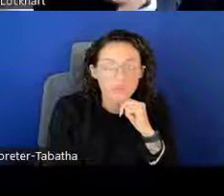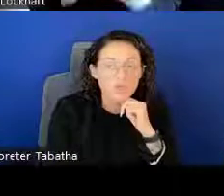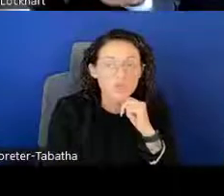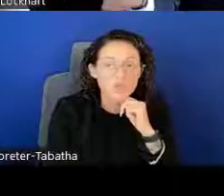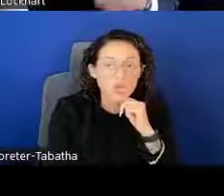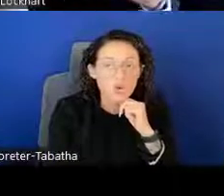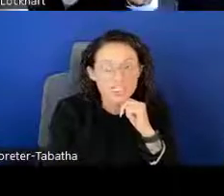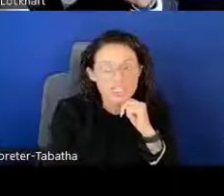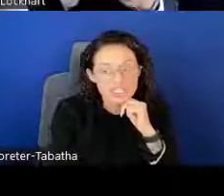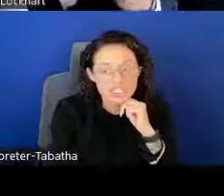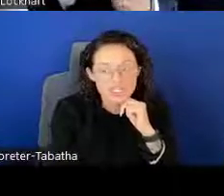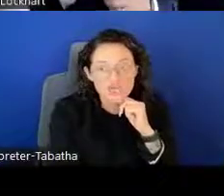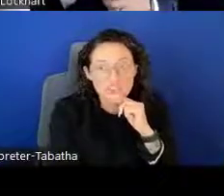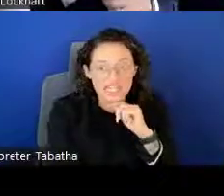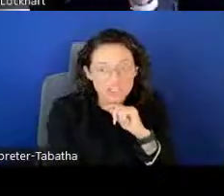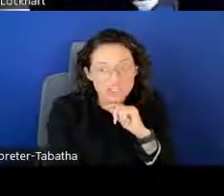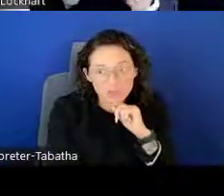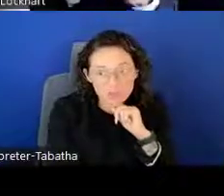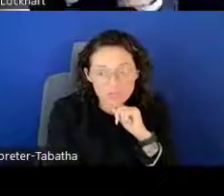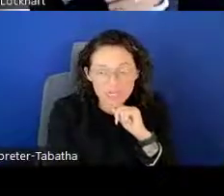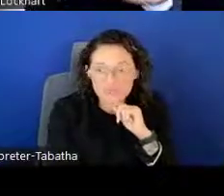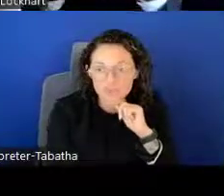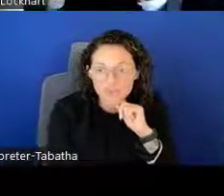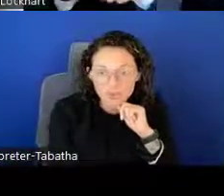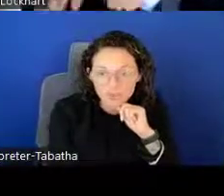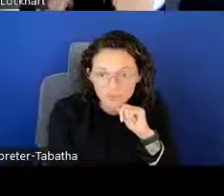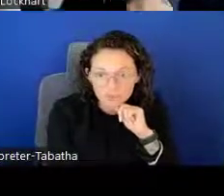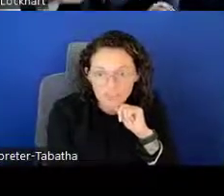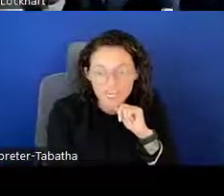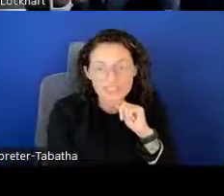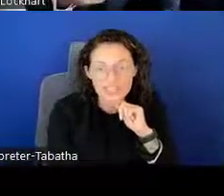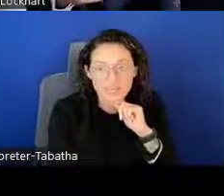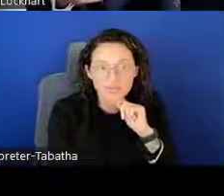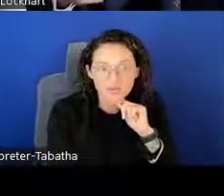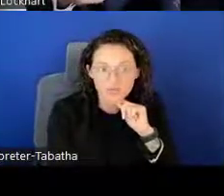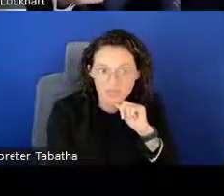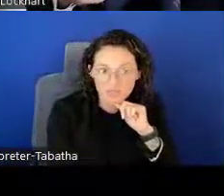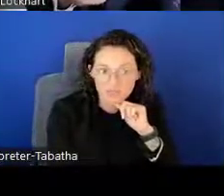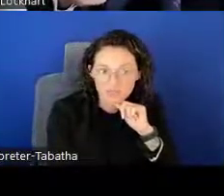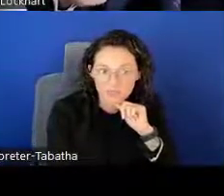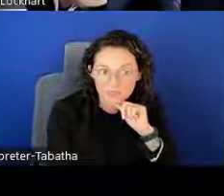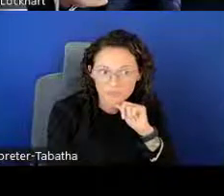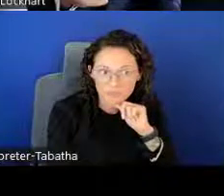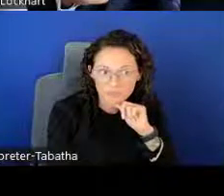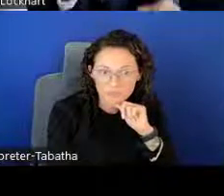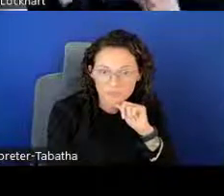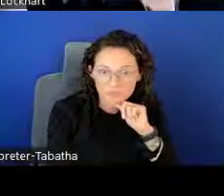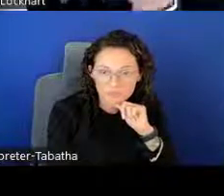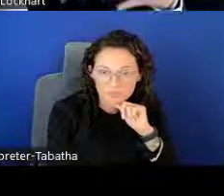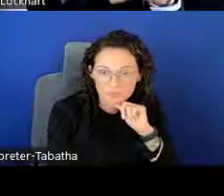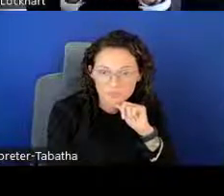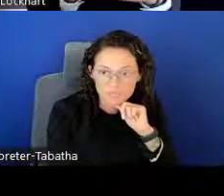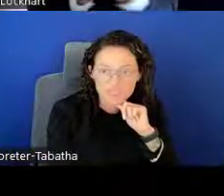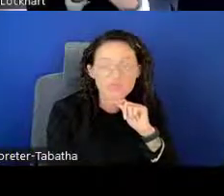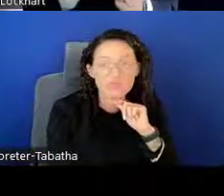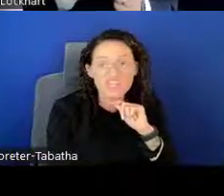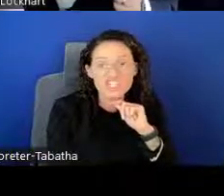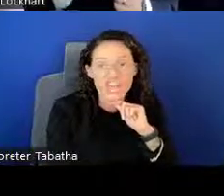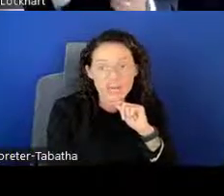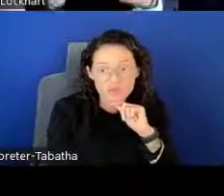Once you know which Institute Center would be the best for you, the next step would be to reach out